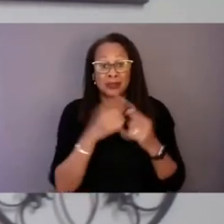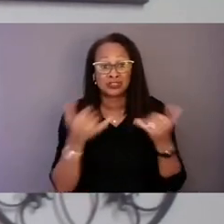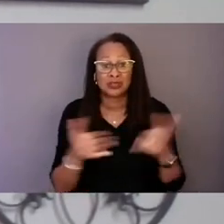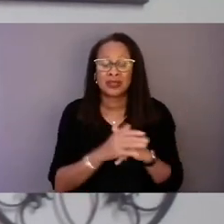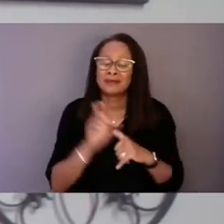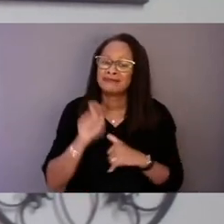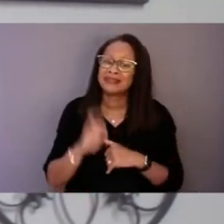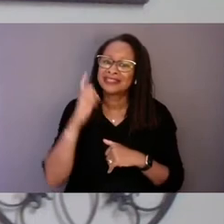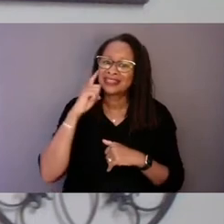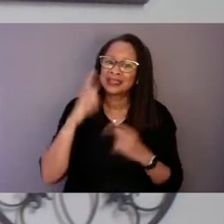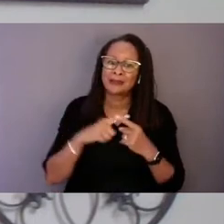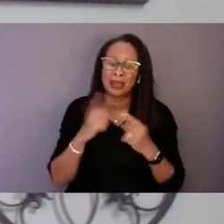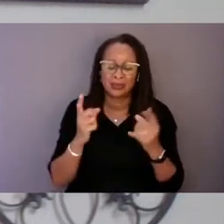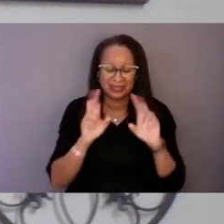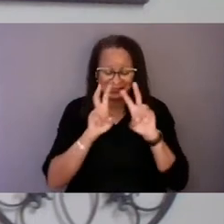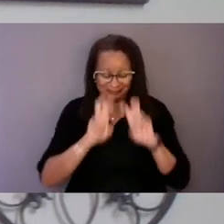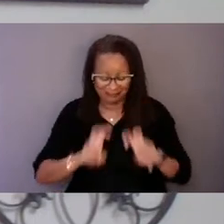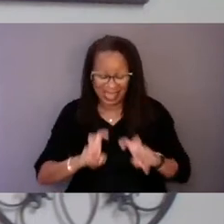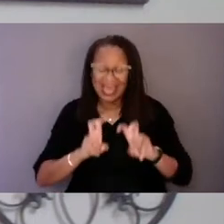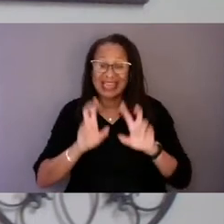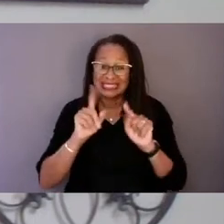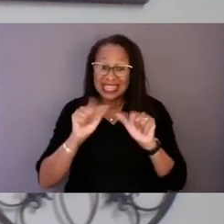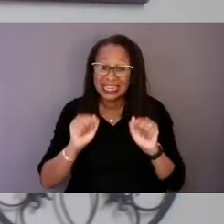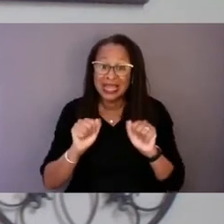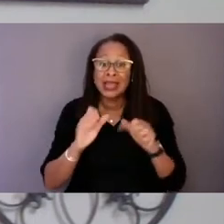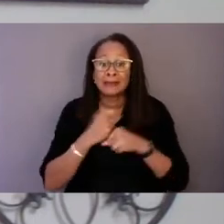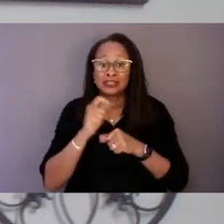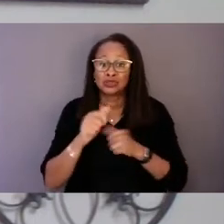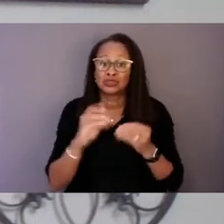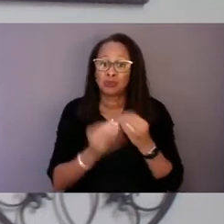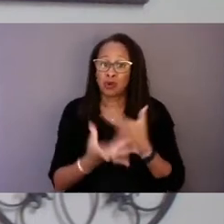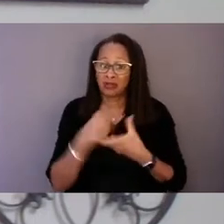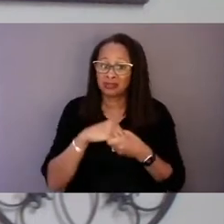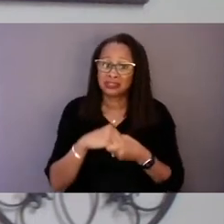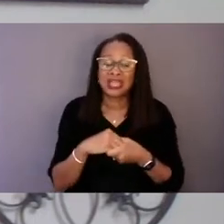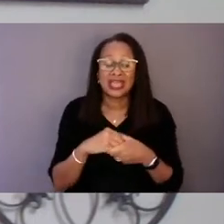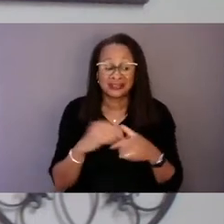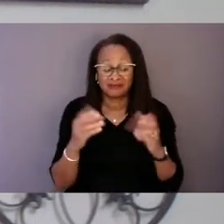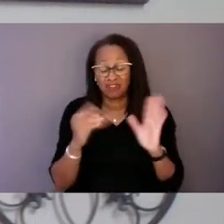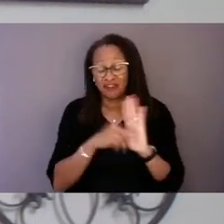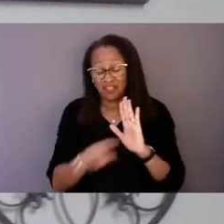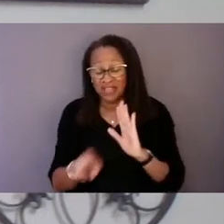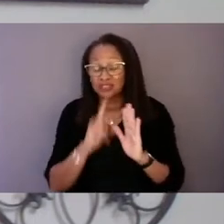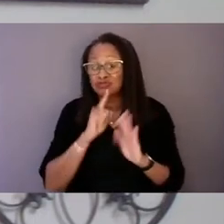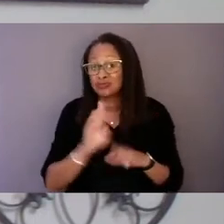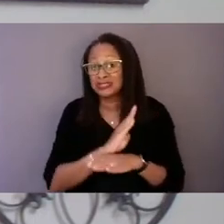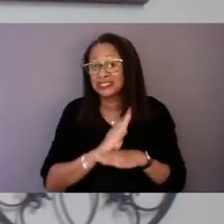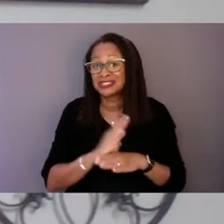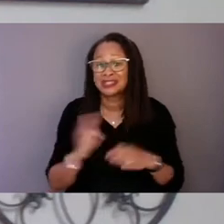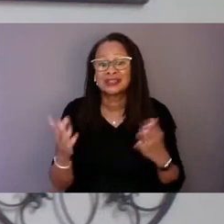and make it more inclusive and robust of actual experiences so resource allocation can be equitable.